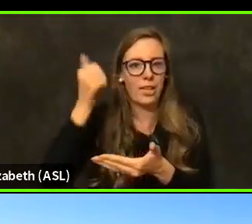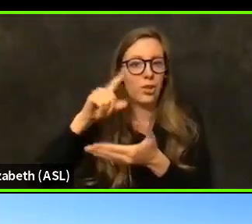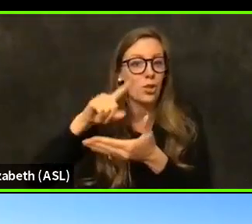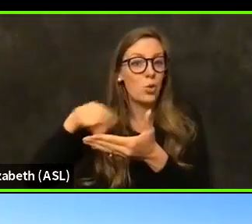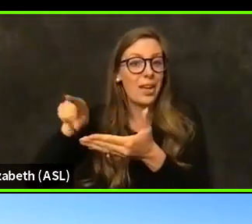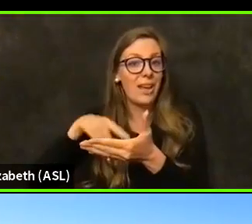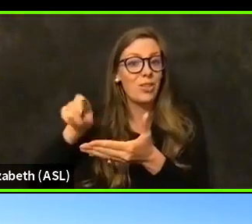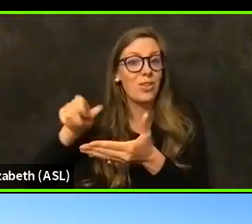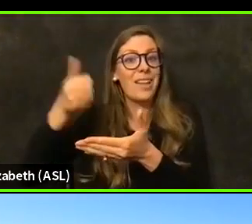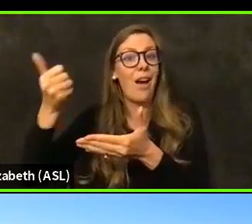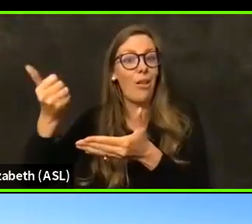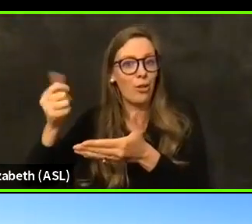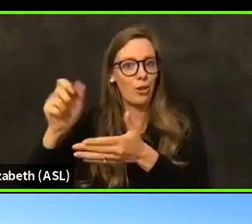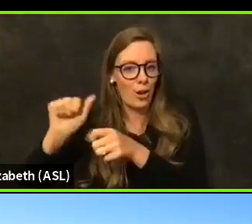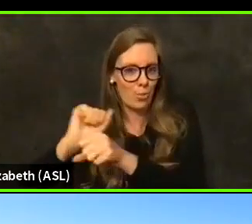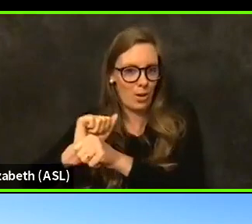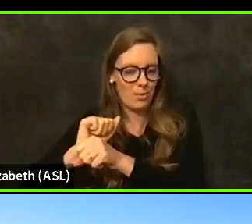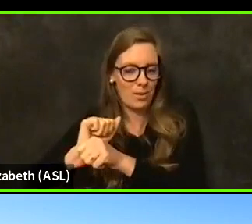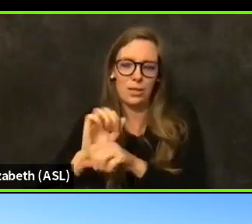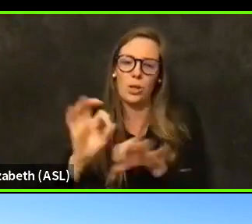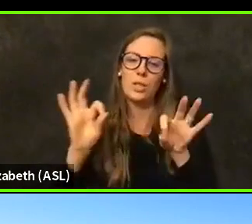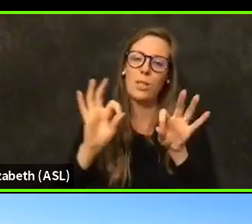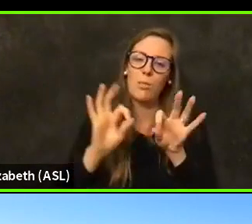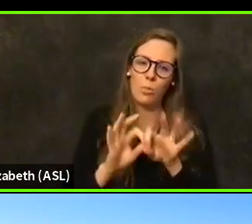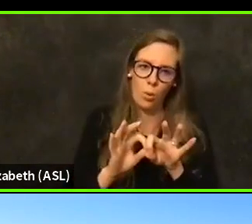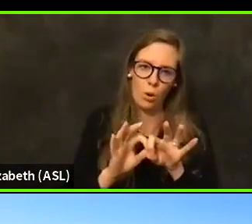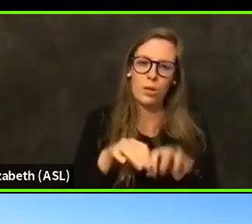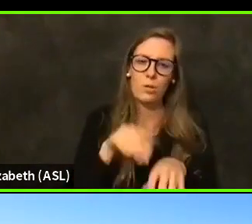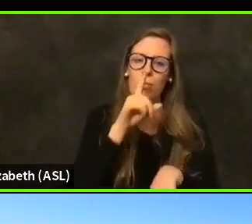cancel that second appointment that they had. So it really is,